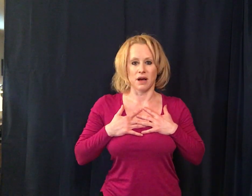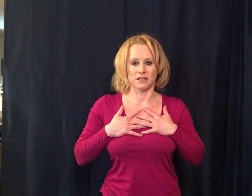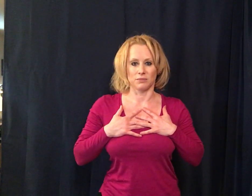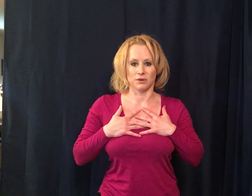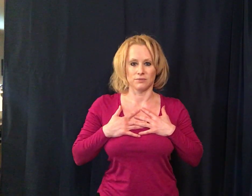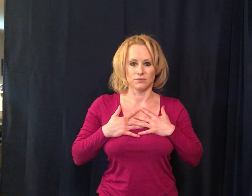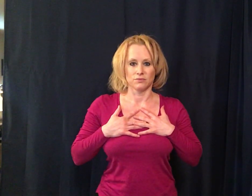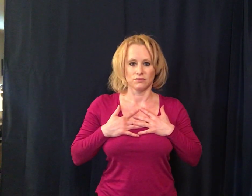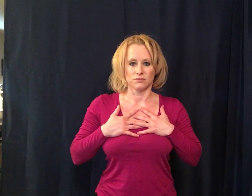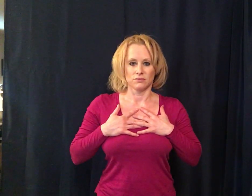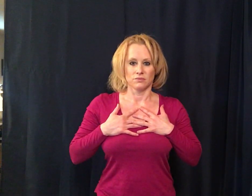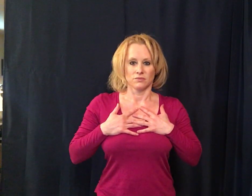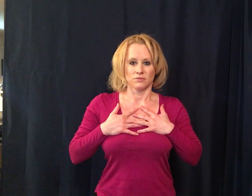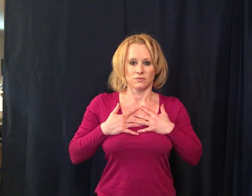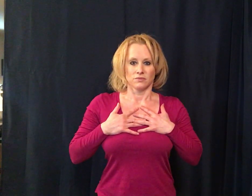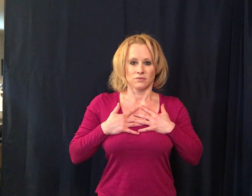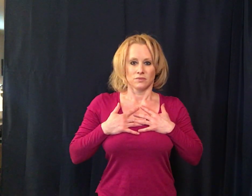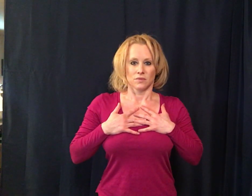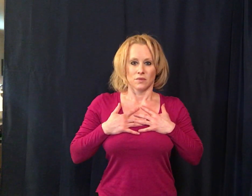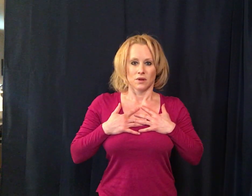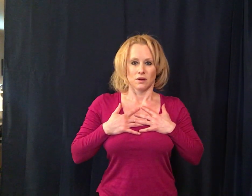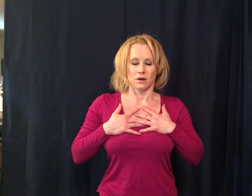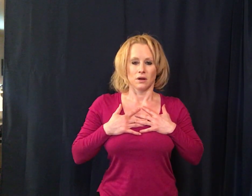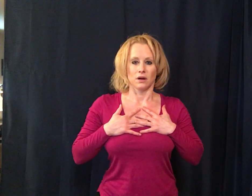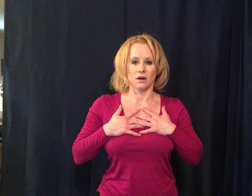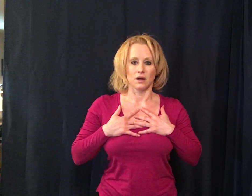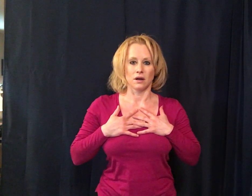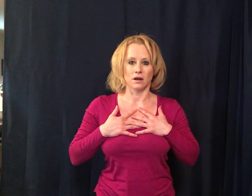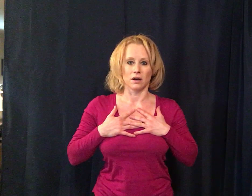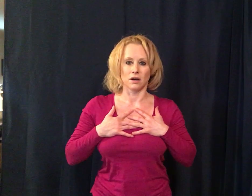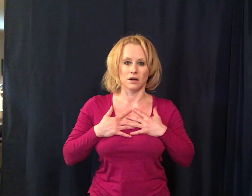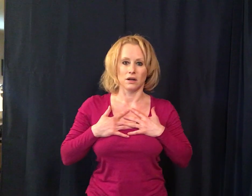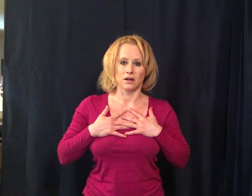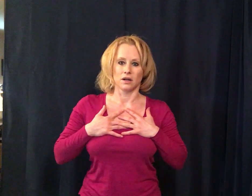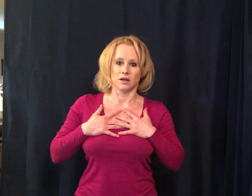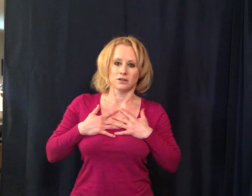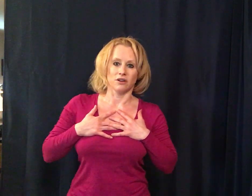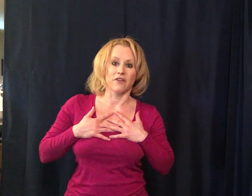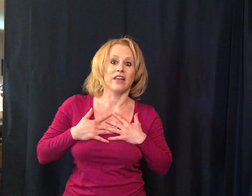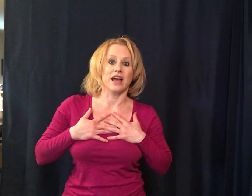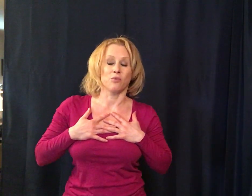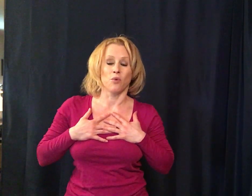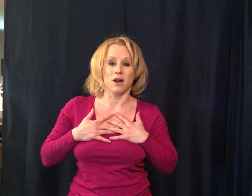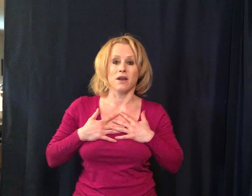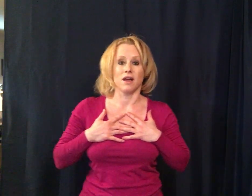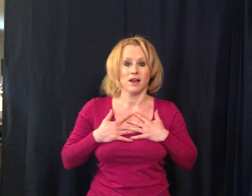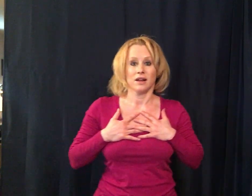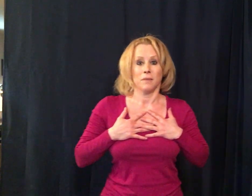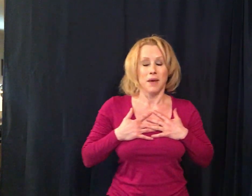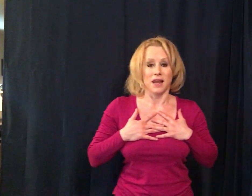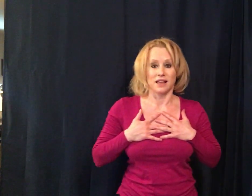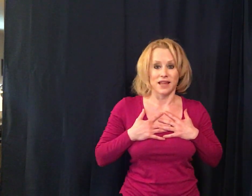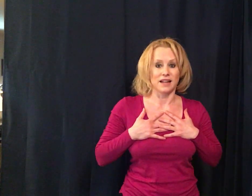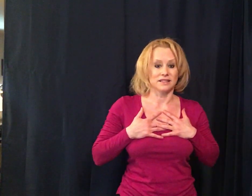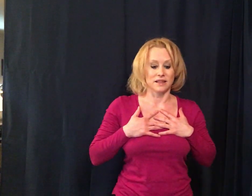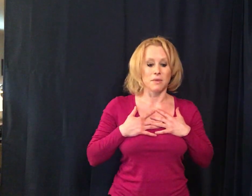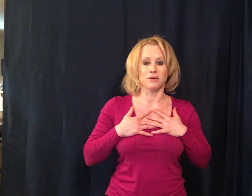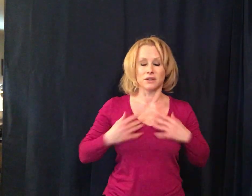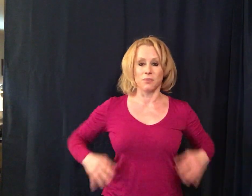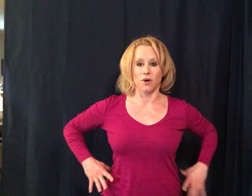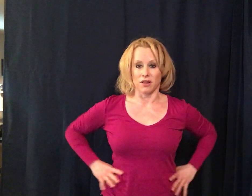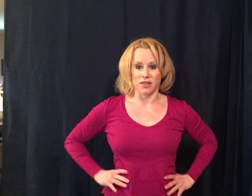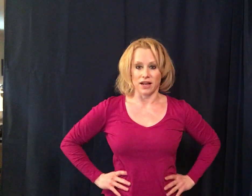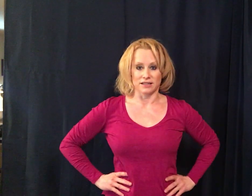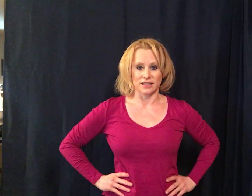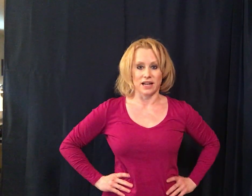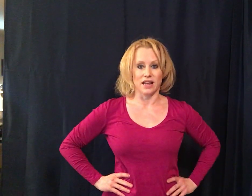so I've only had one minute that's the most important thing is to get